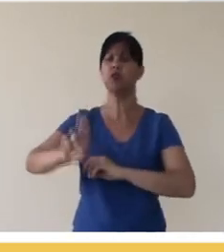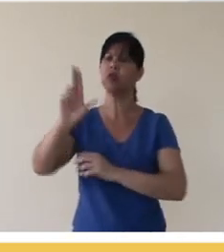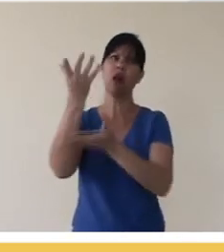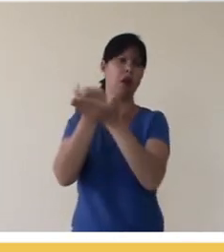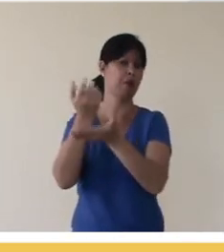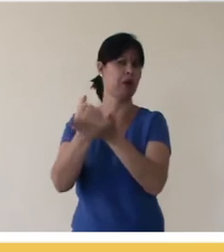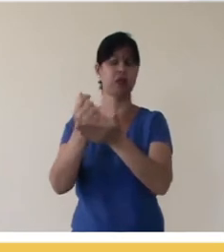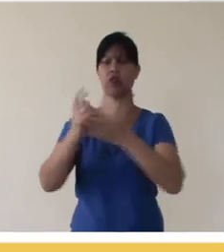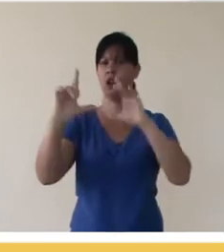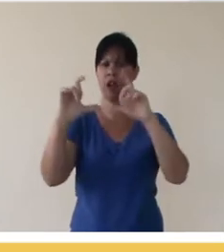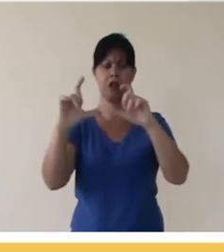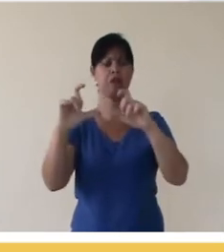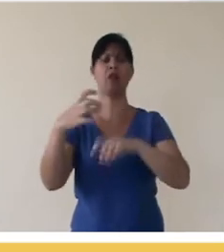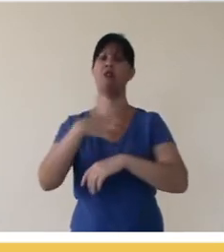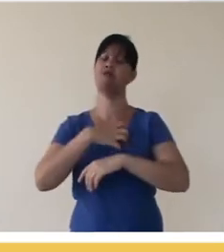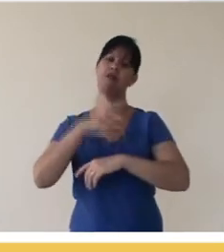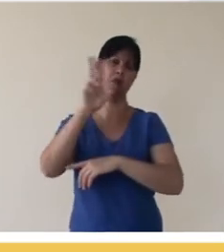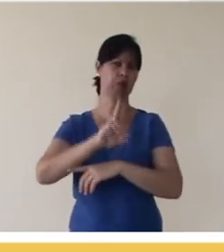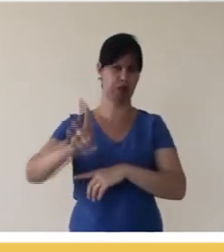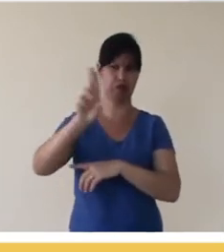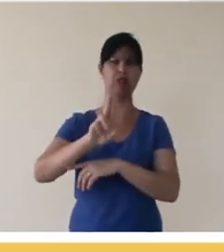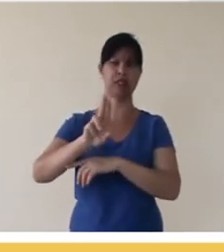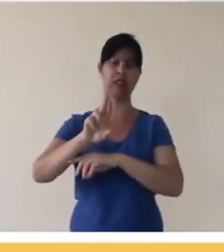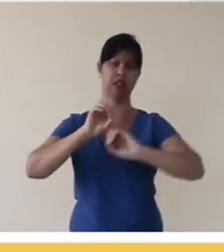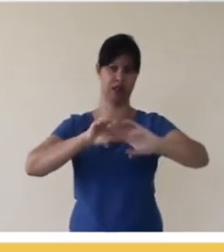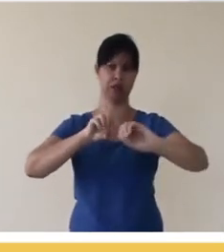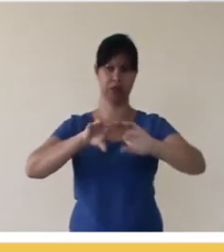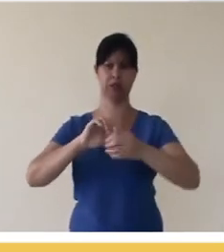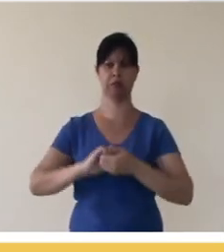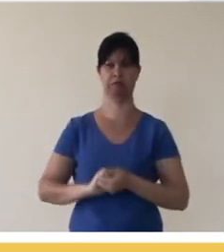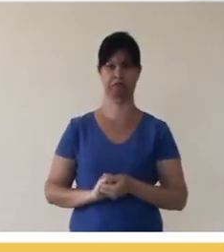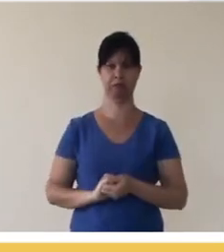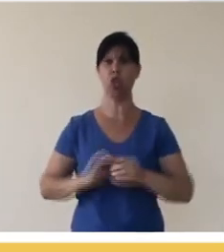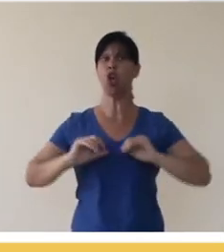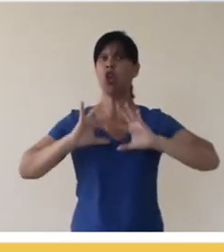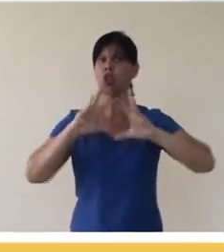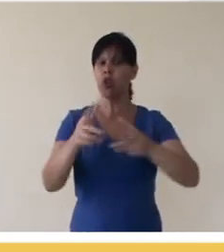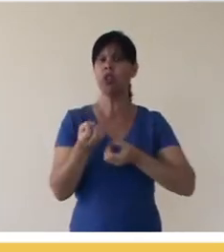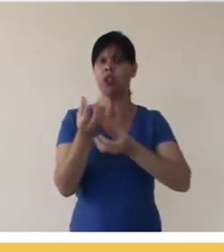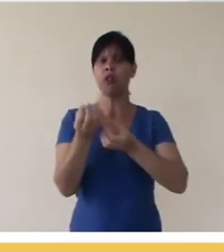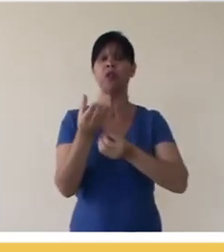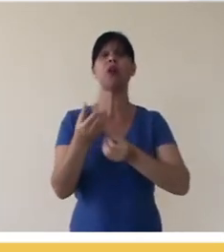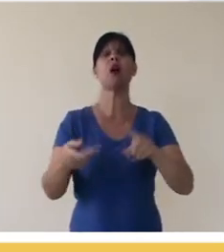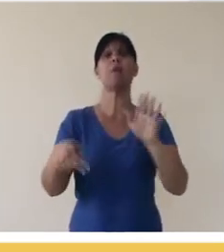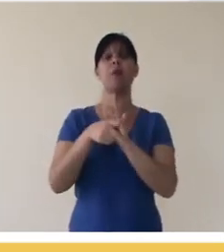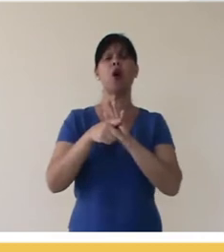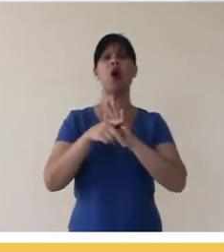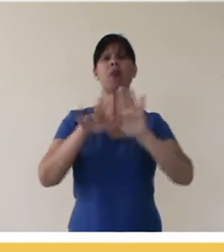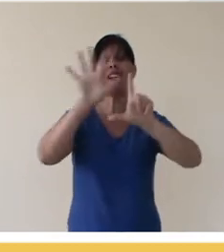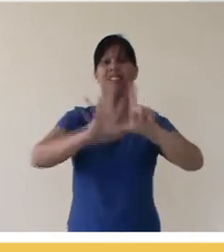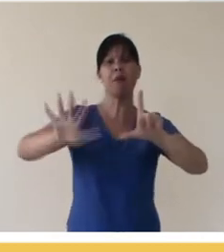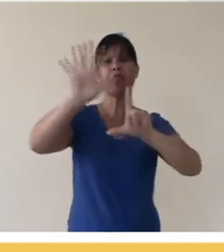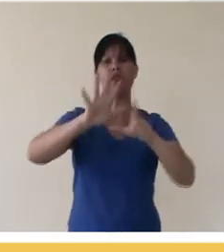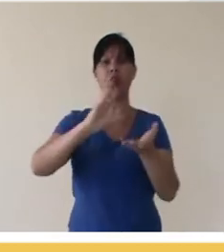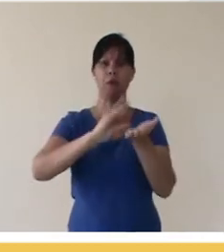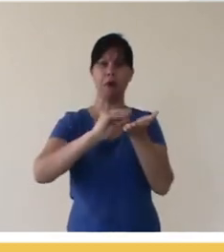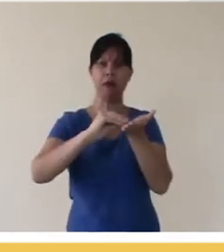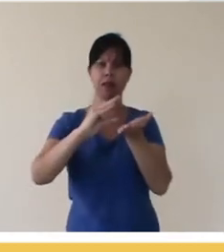and you can use and download this photo to use this way, according to the license. This information is in the metadata of the platform itself,